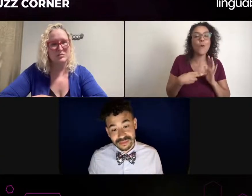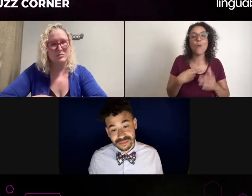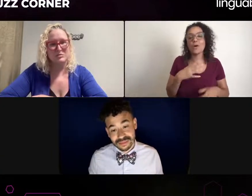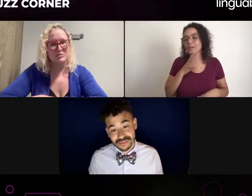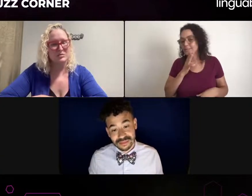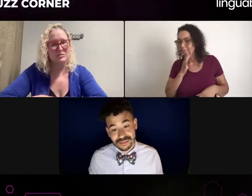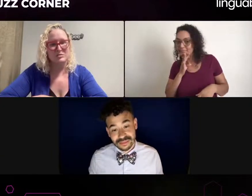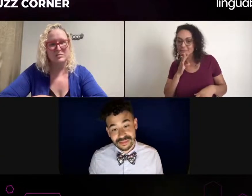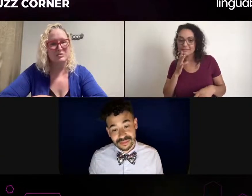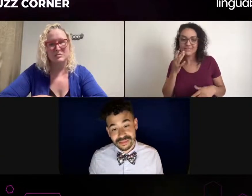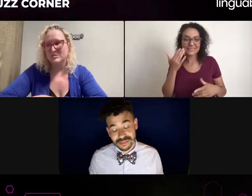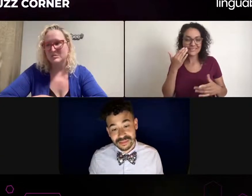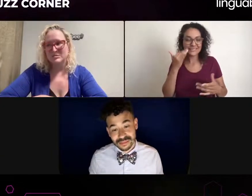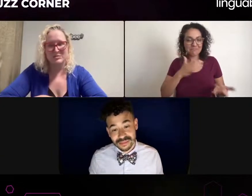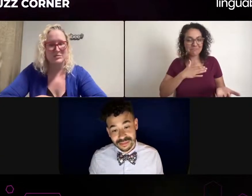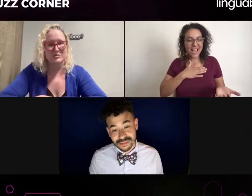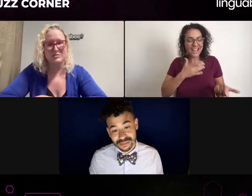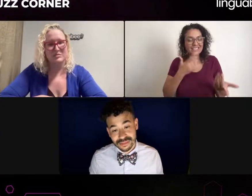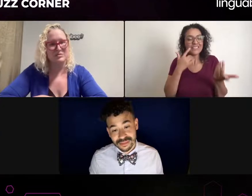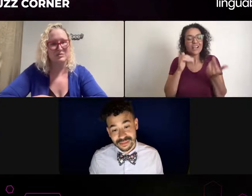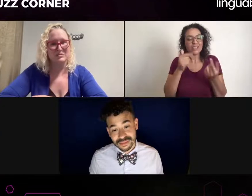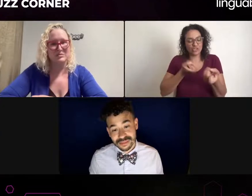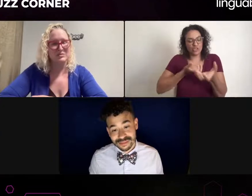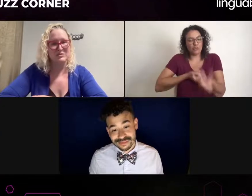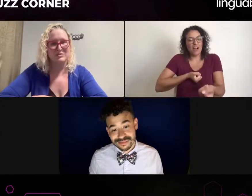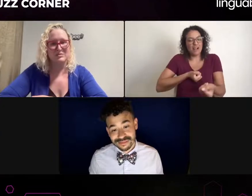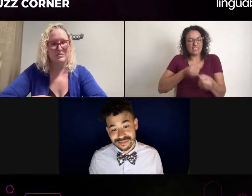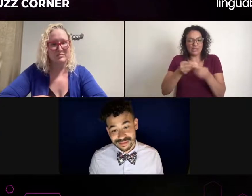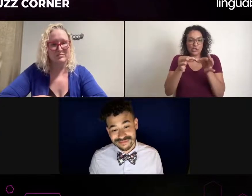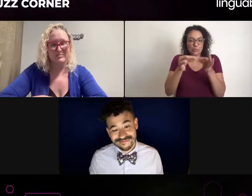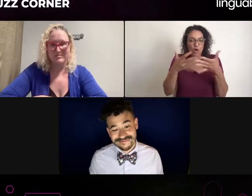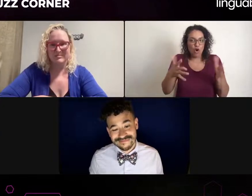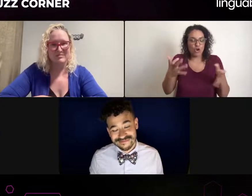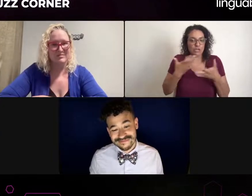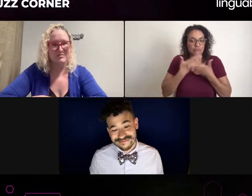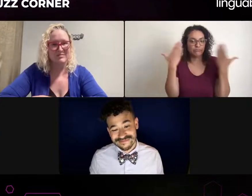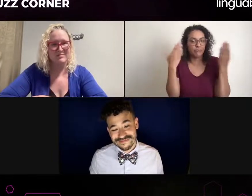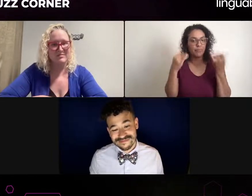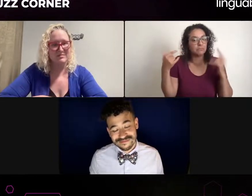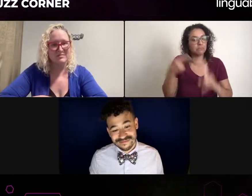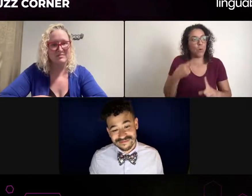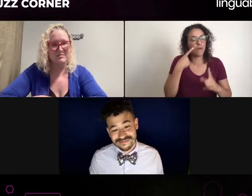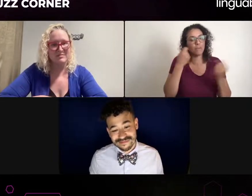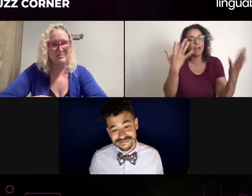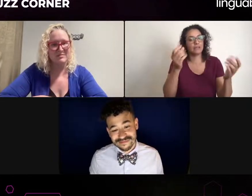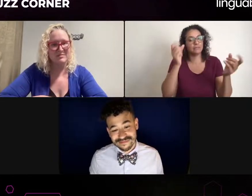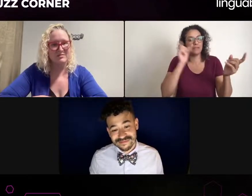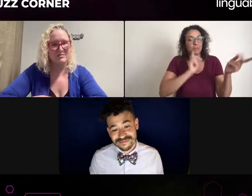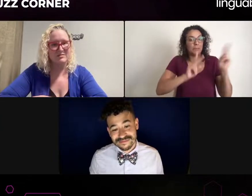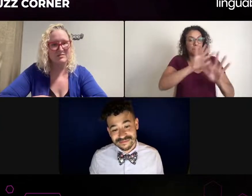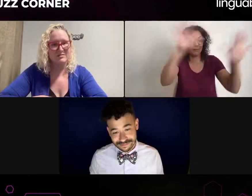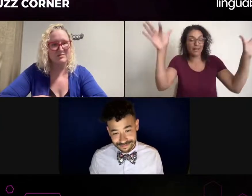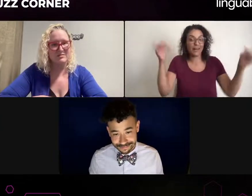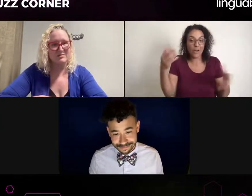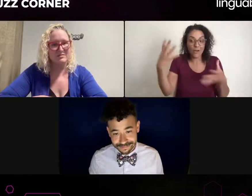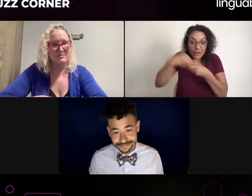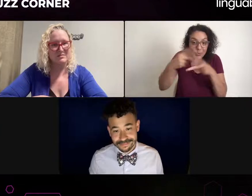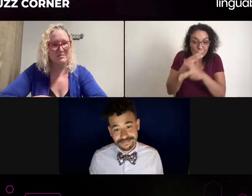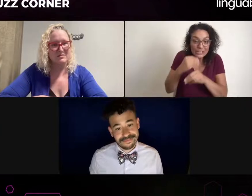they can go ahead and take the job. If they want to be an actor, I would kind of be like, "Oh, I've experienced a lot of those types, I'm a little more apprehensive